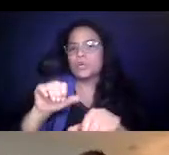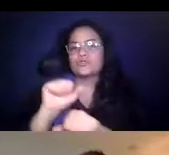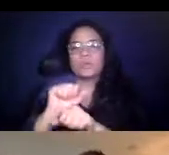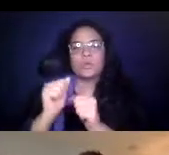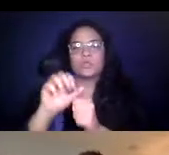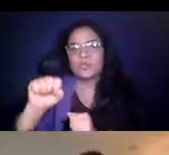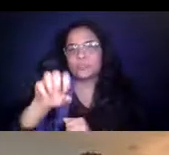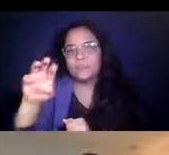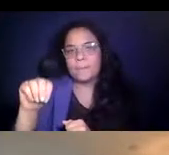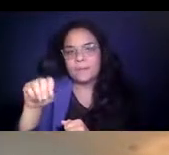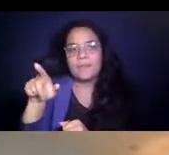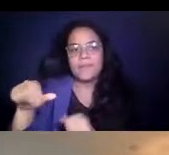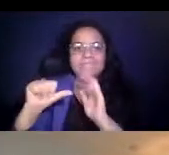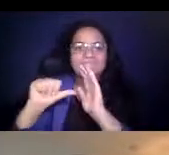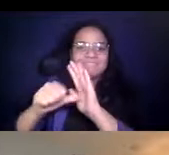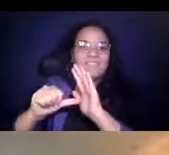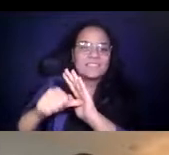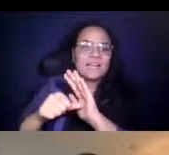is emphasizing again, the safety.